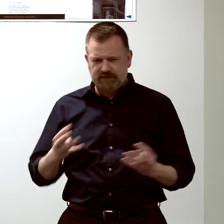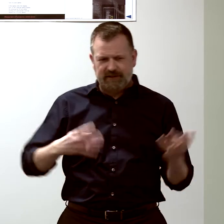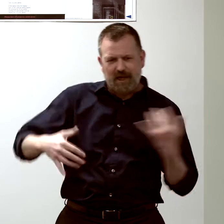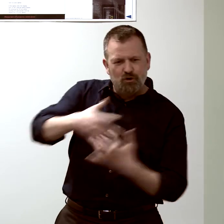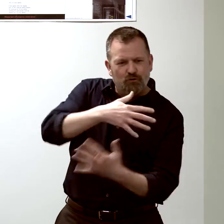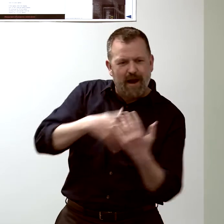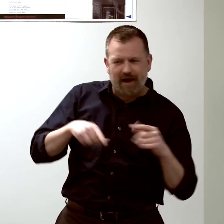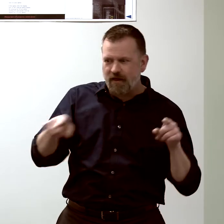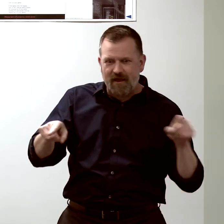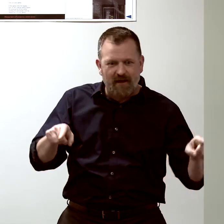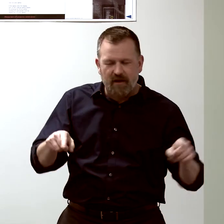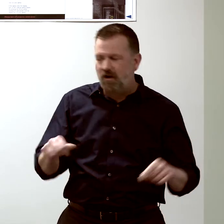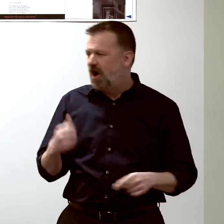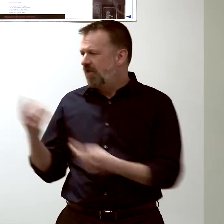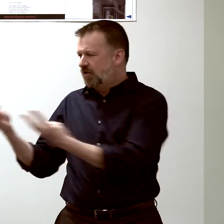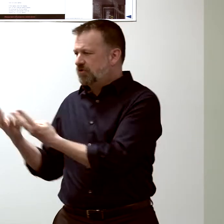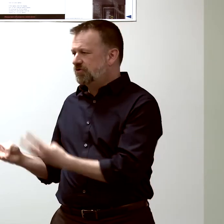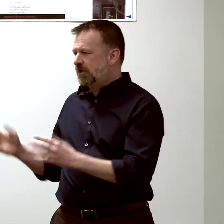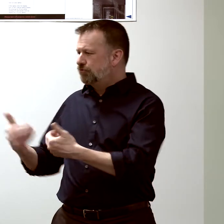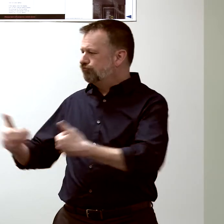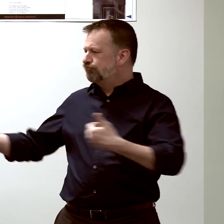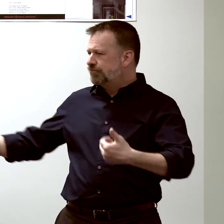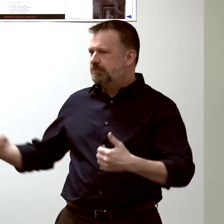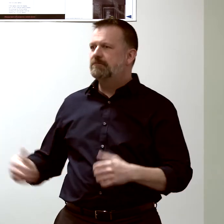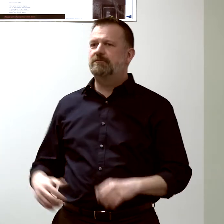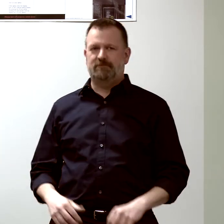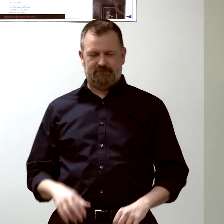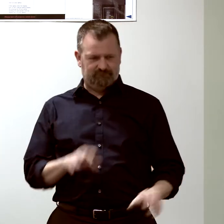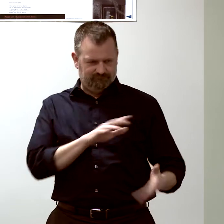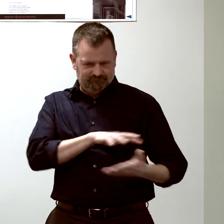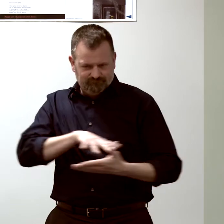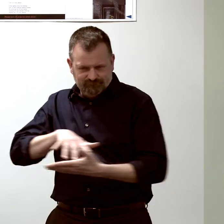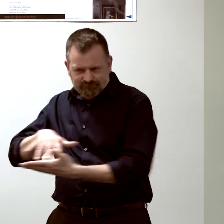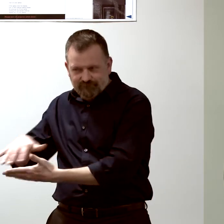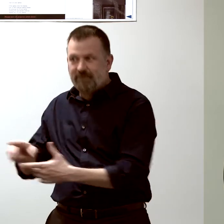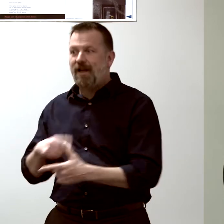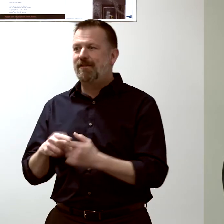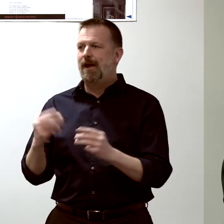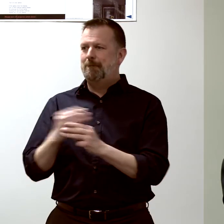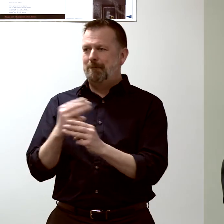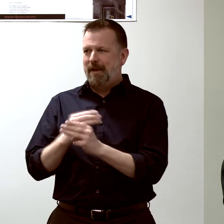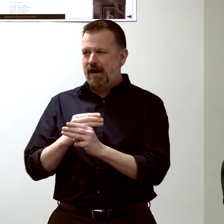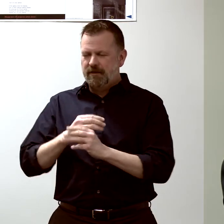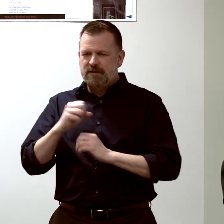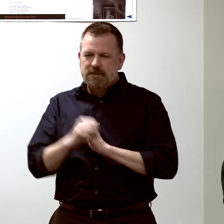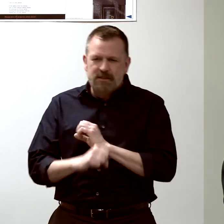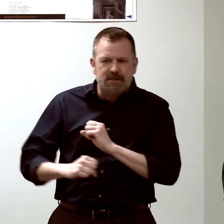and then we use mathematics to construct that diagram,